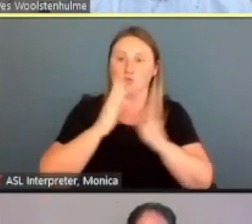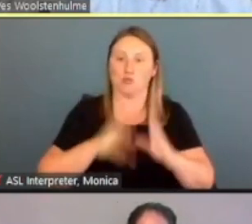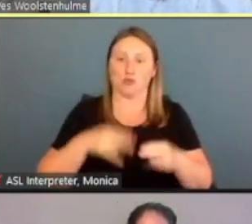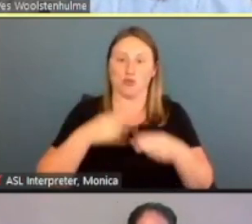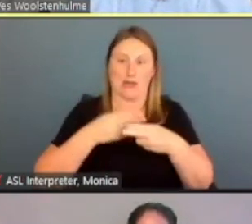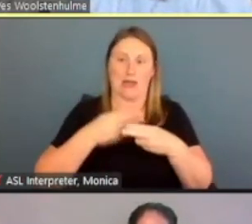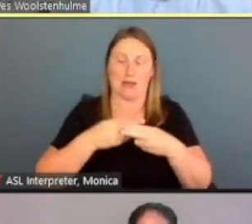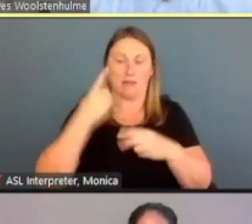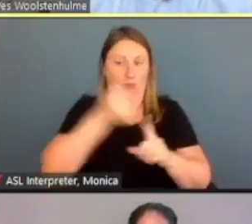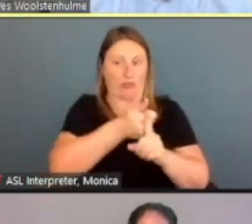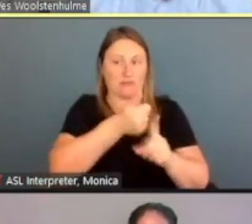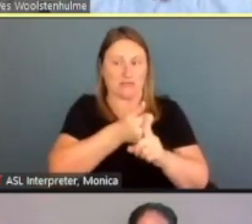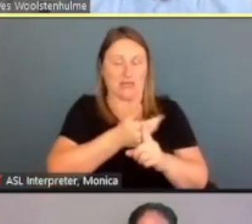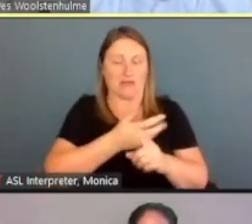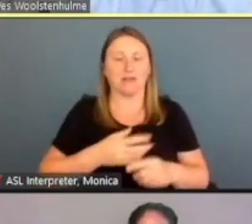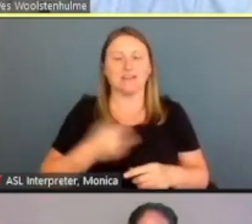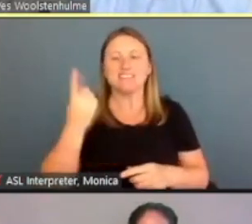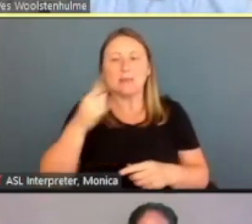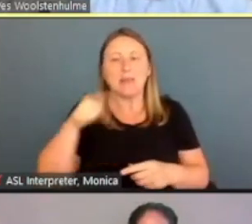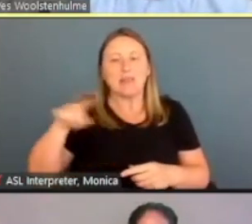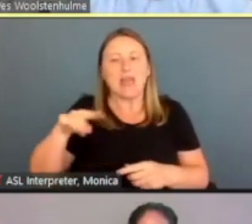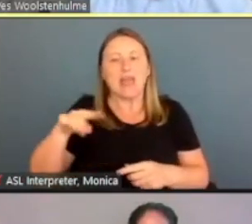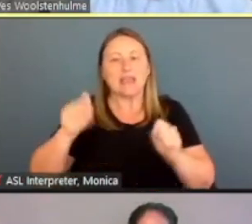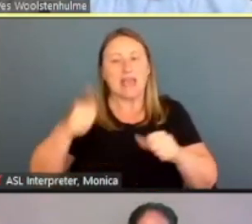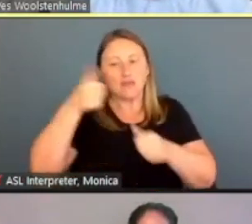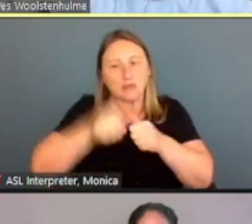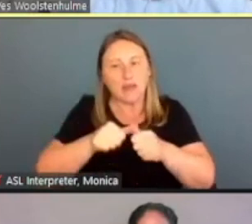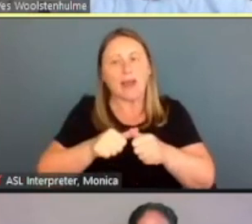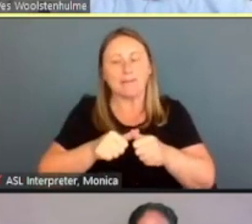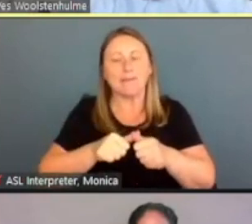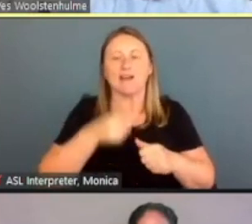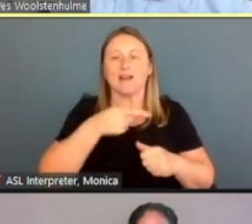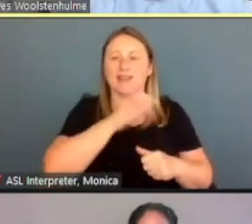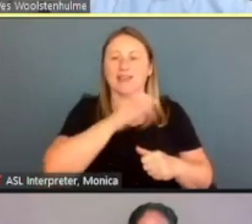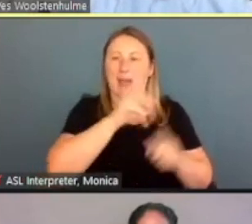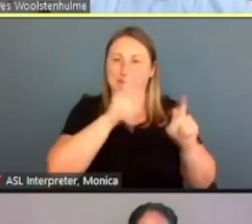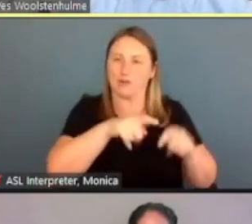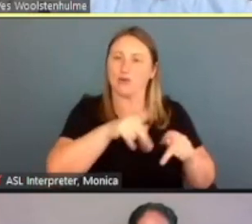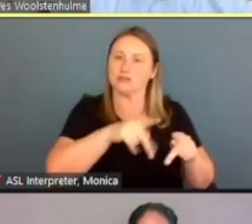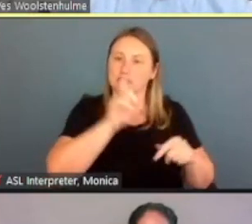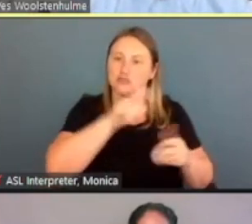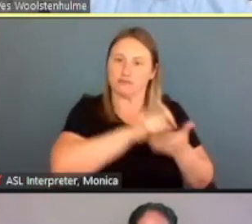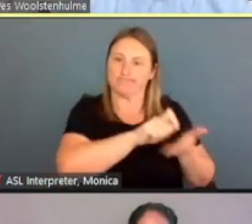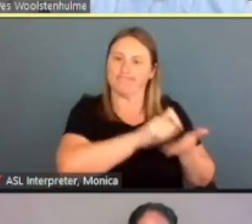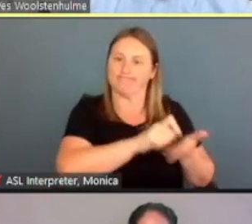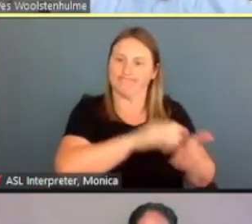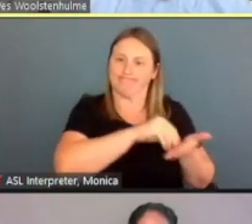And something that they can remember. You'll want to have them write it down as well 'cause they will need to remember